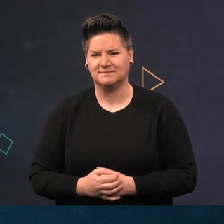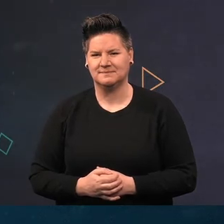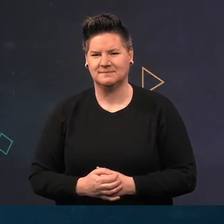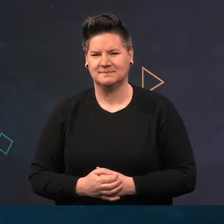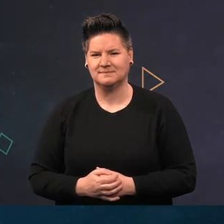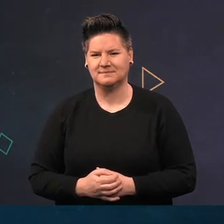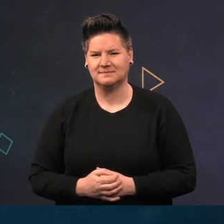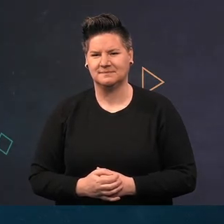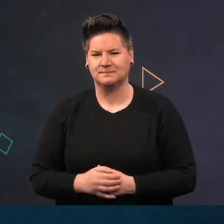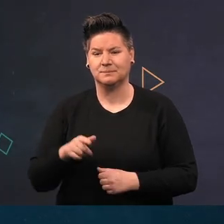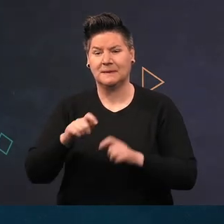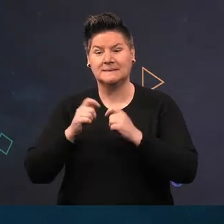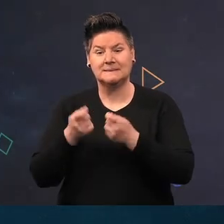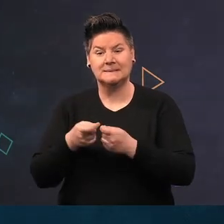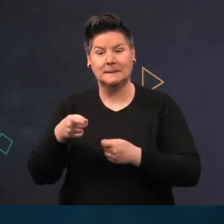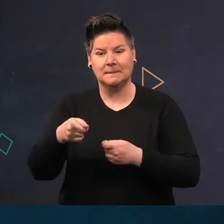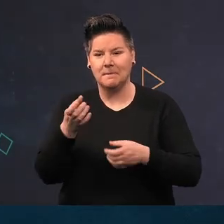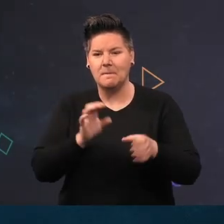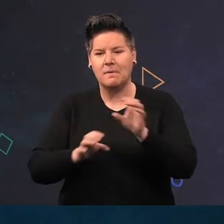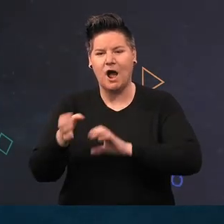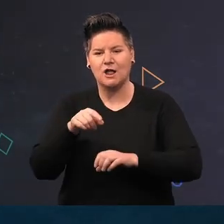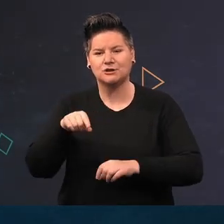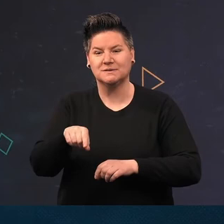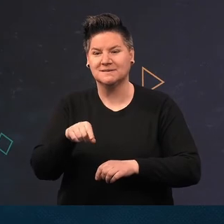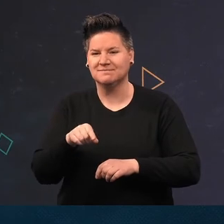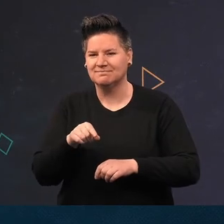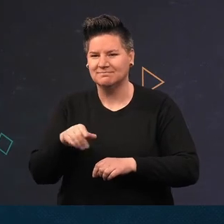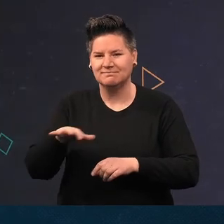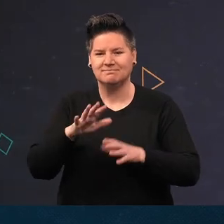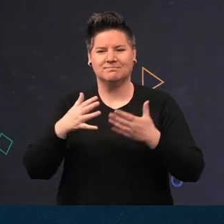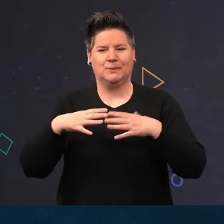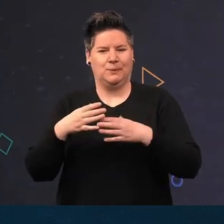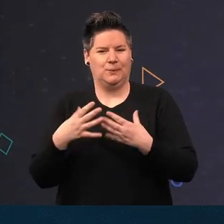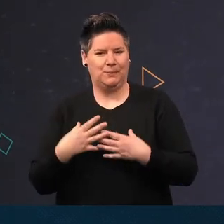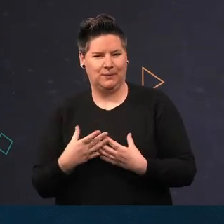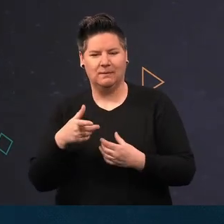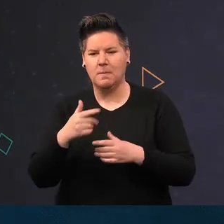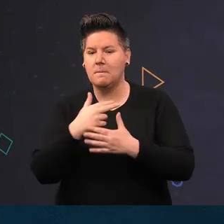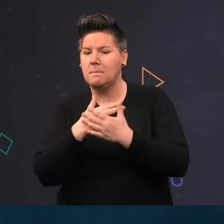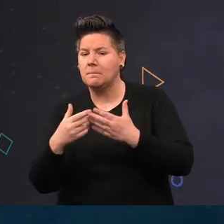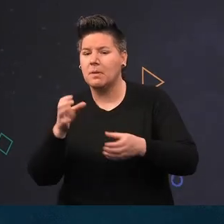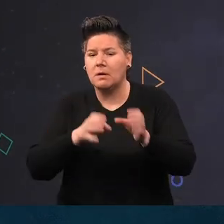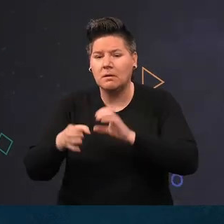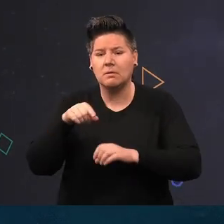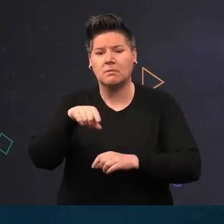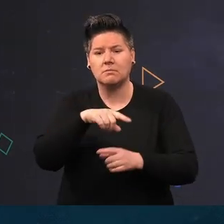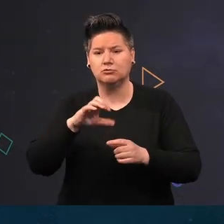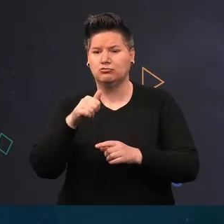The team is comprised of biologists but also includes a marine archaeologist and here in Strangford we took the opportunity